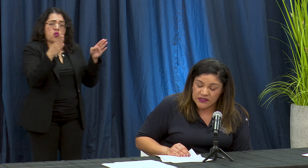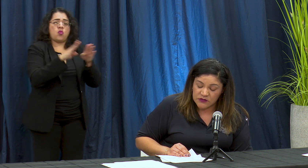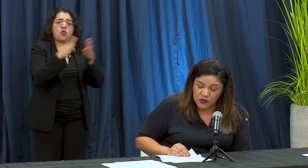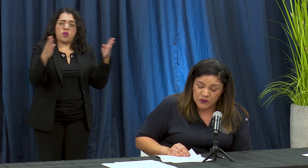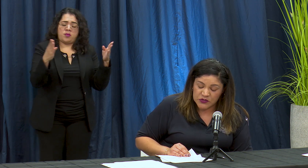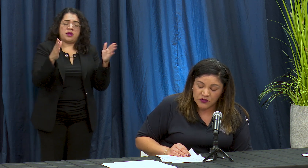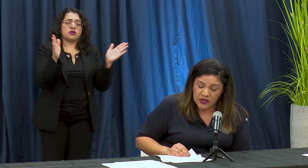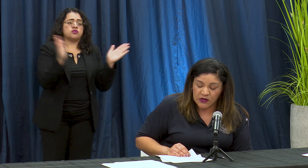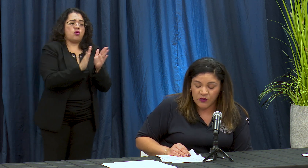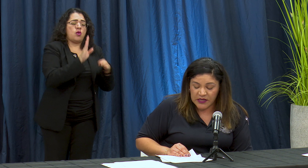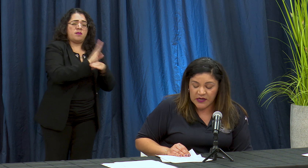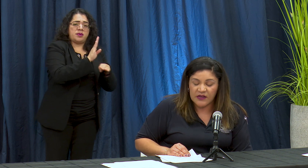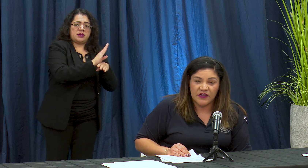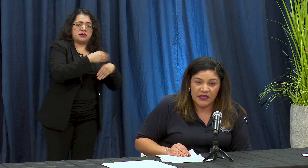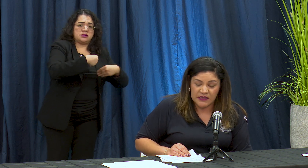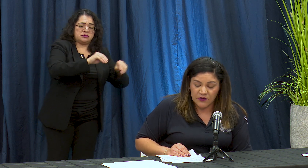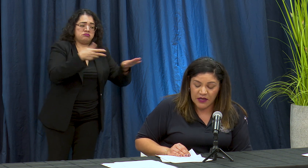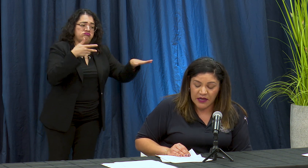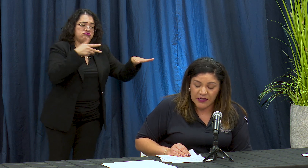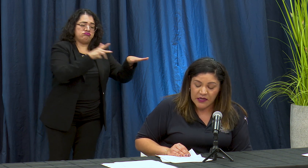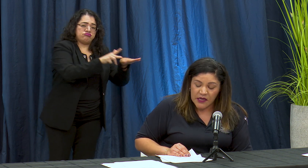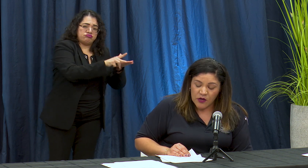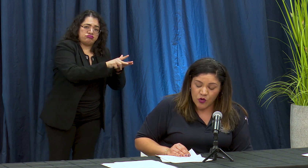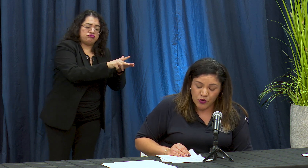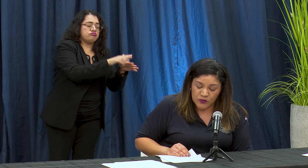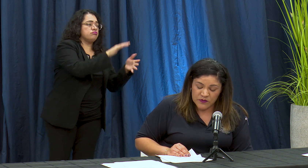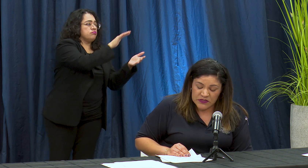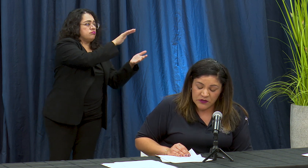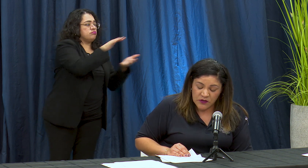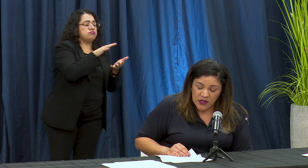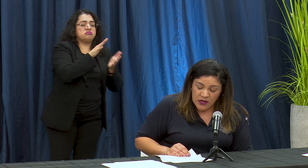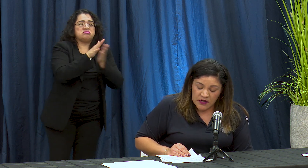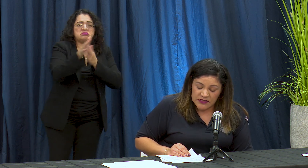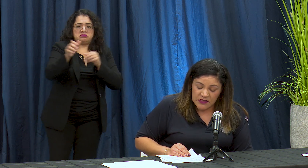özkan opción de rico hair en la banqueta on la calle como hemos visto reciente